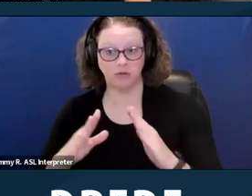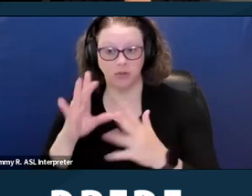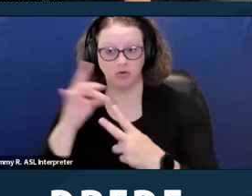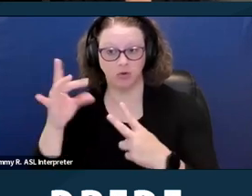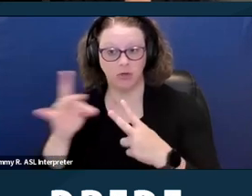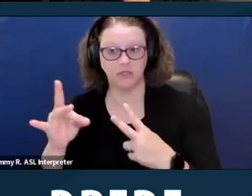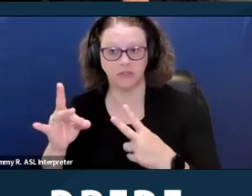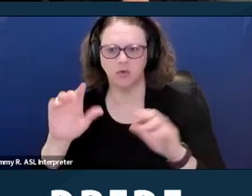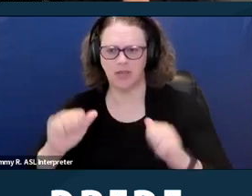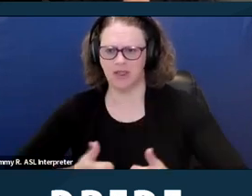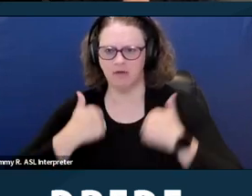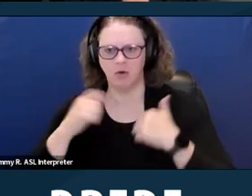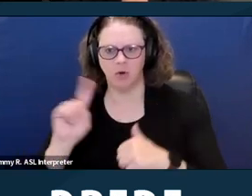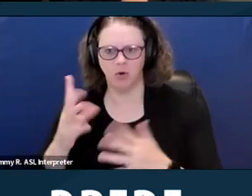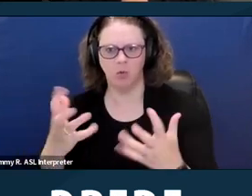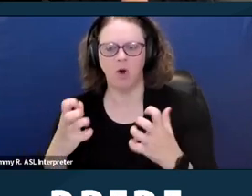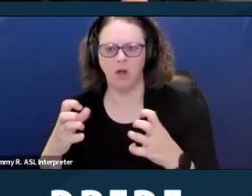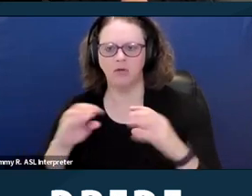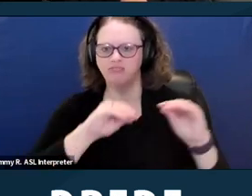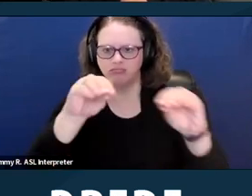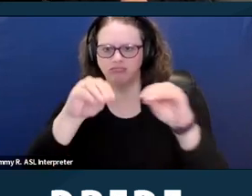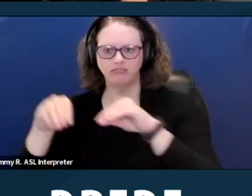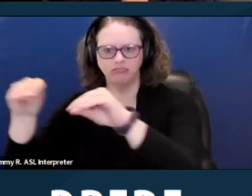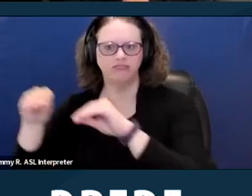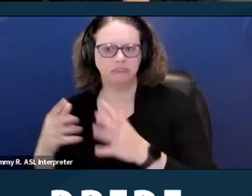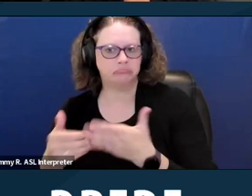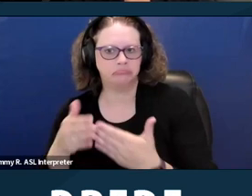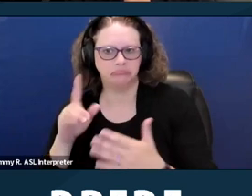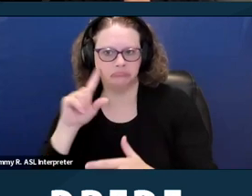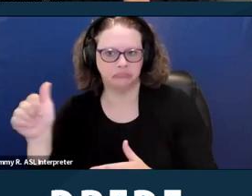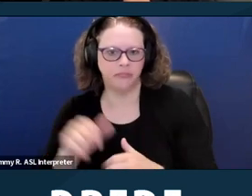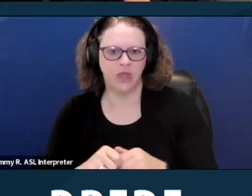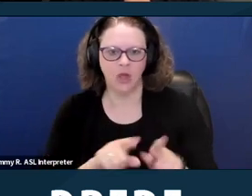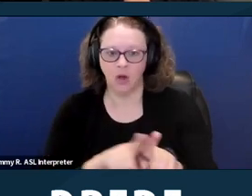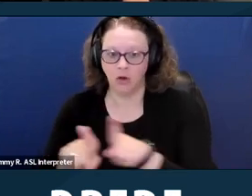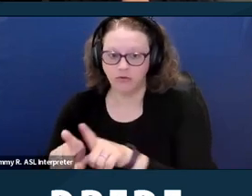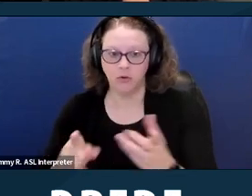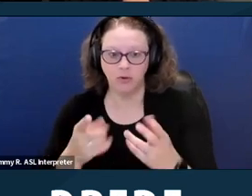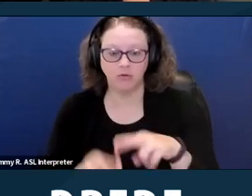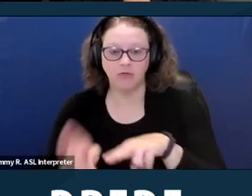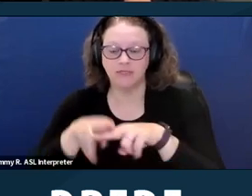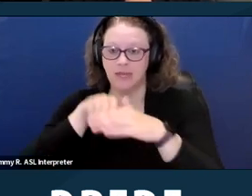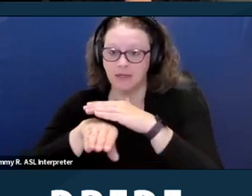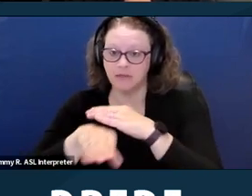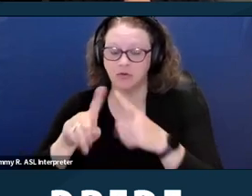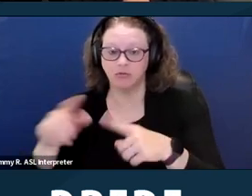And it also increases access to housing that's near transportation, schools and employment opportunities.